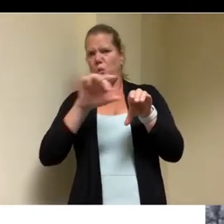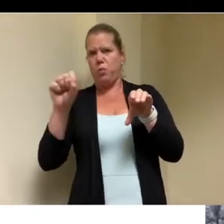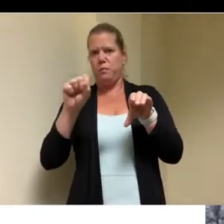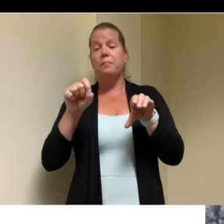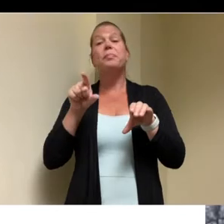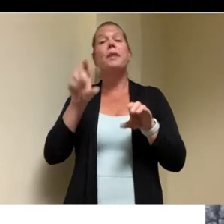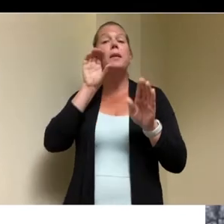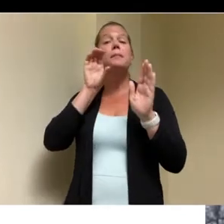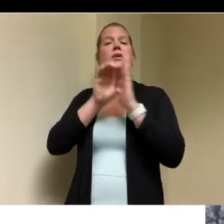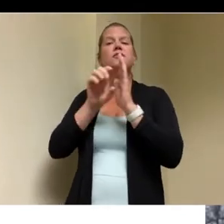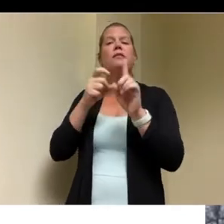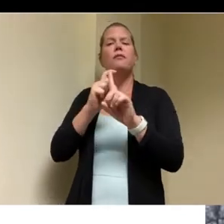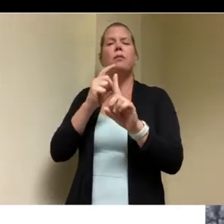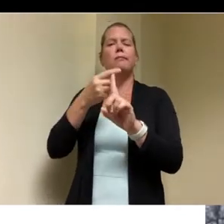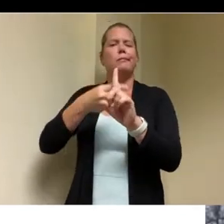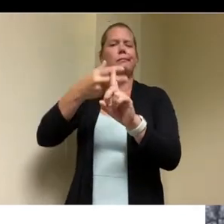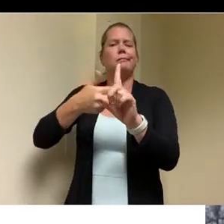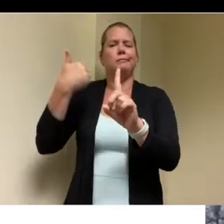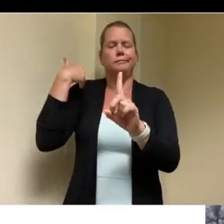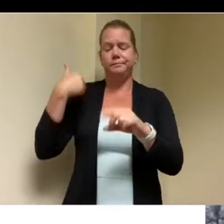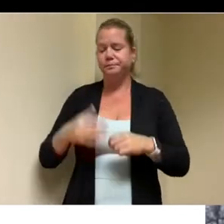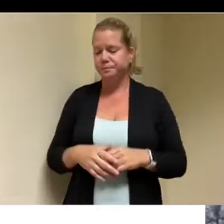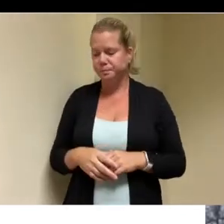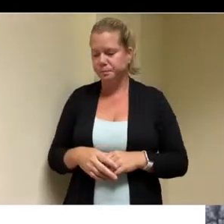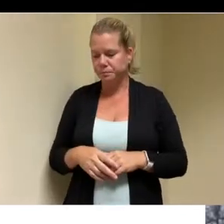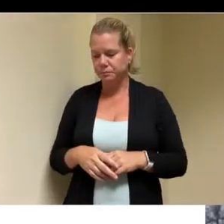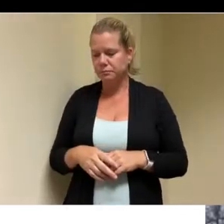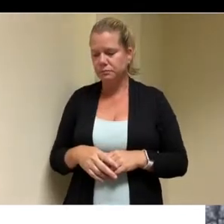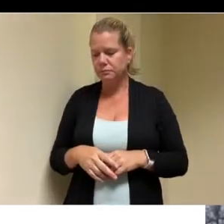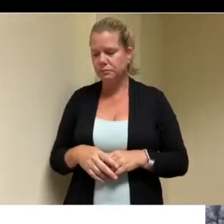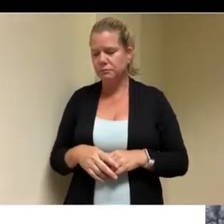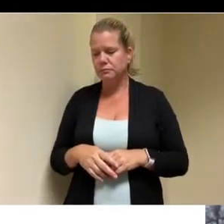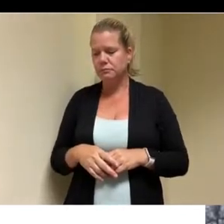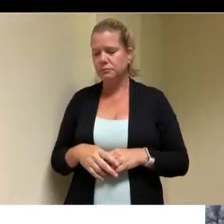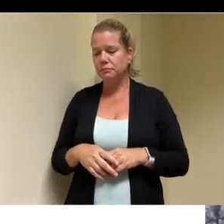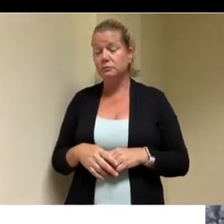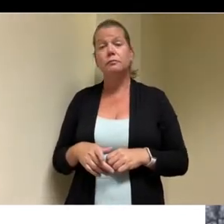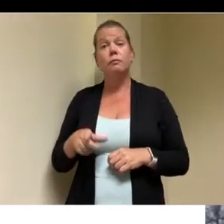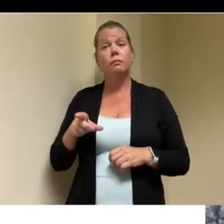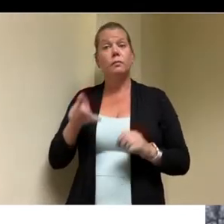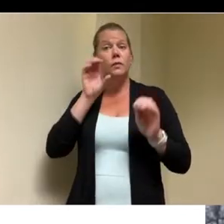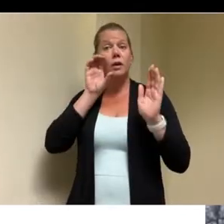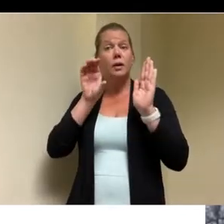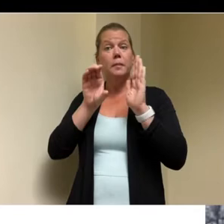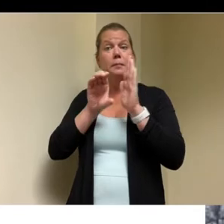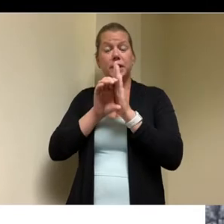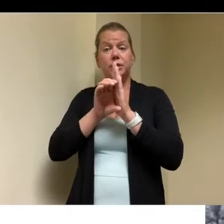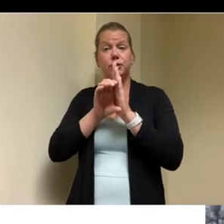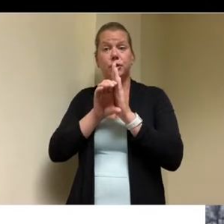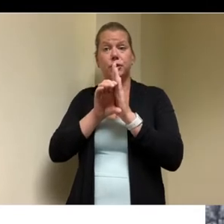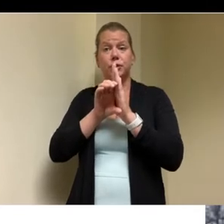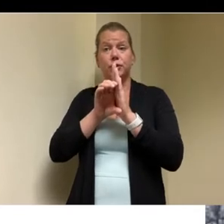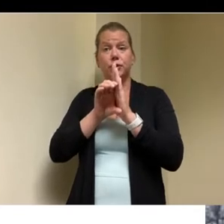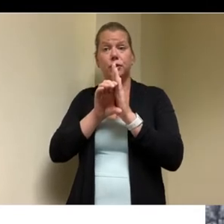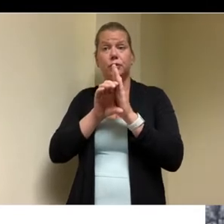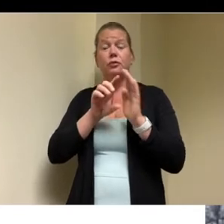but this now is actually facing the picture you see here on the screen is facing the rear of the property which happens to a but